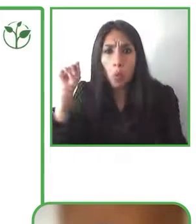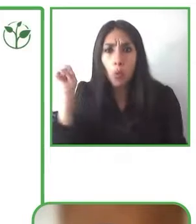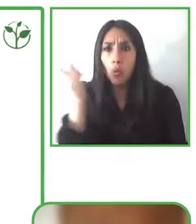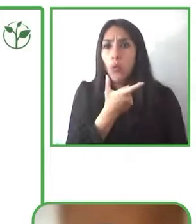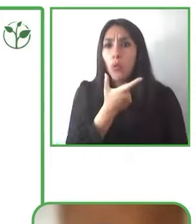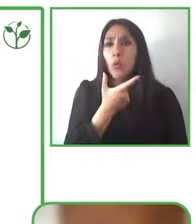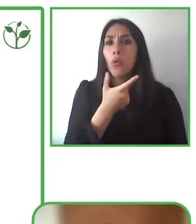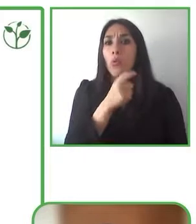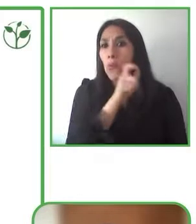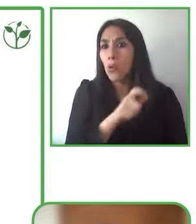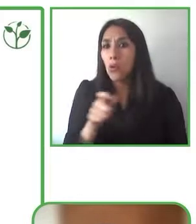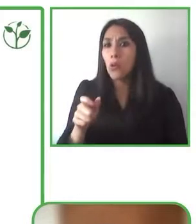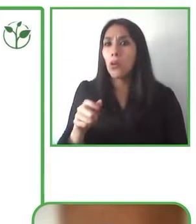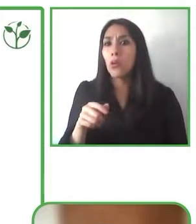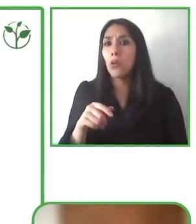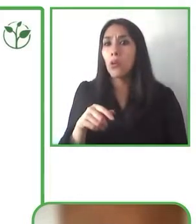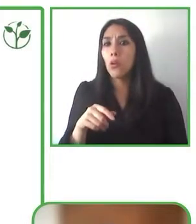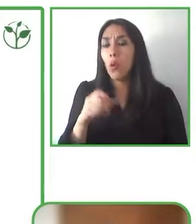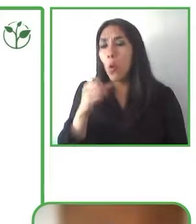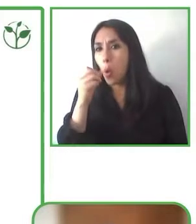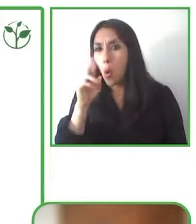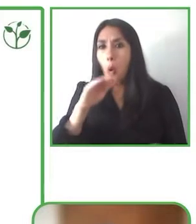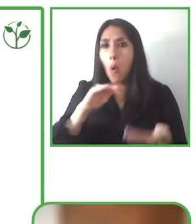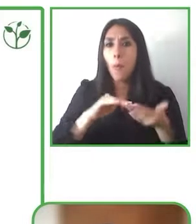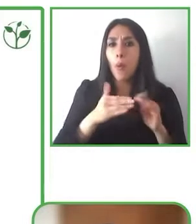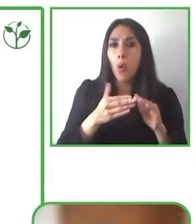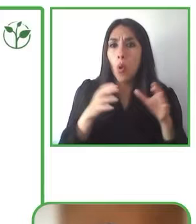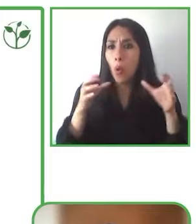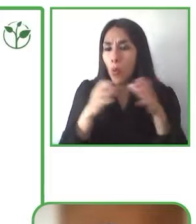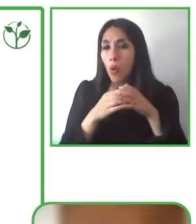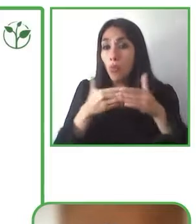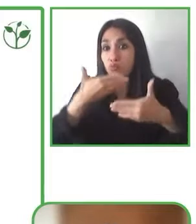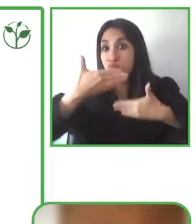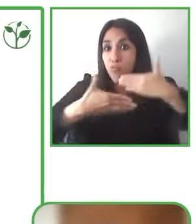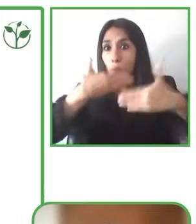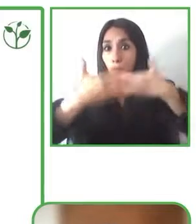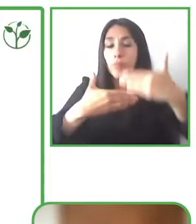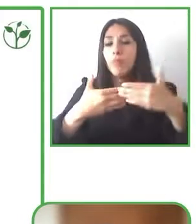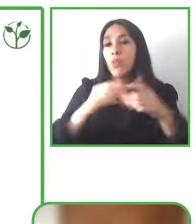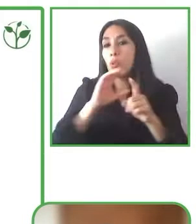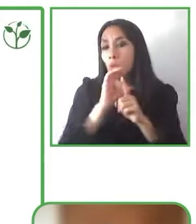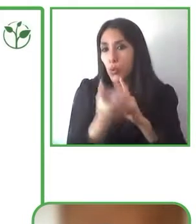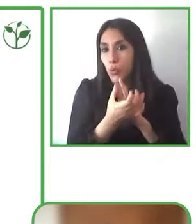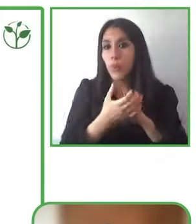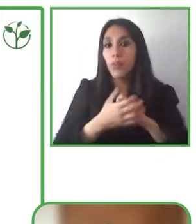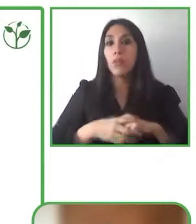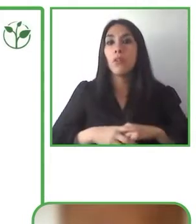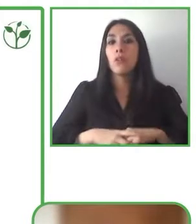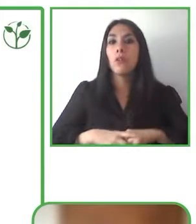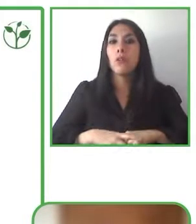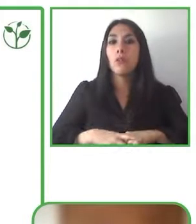people and communities to the cultural processes and the cultural ecosystems